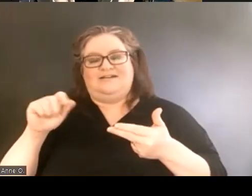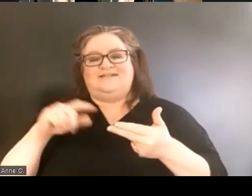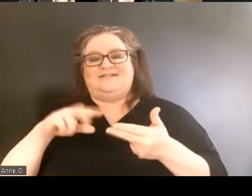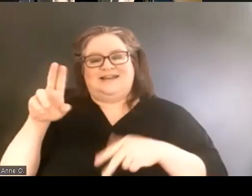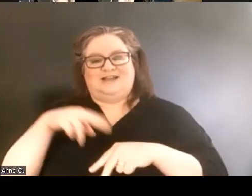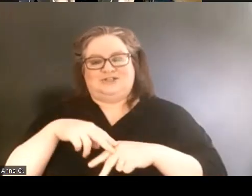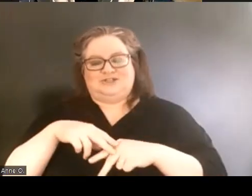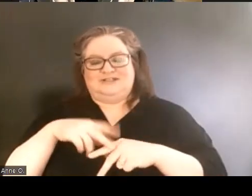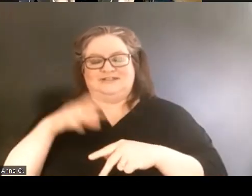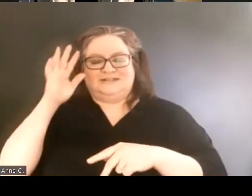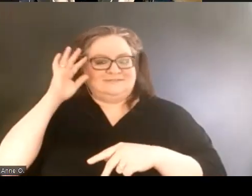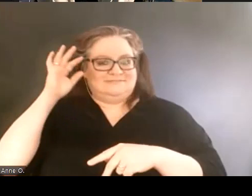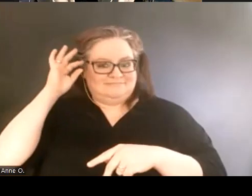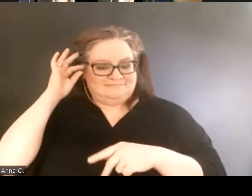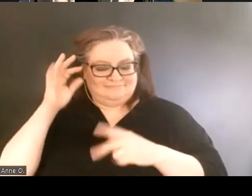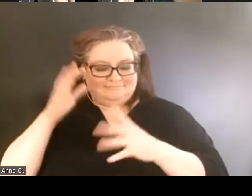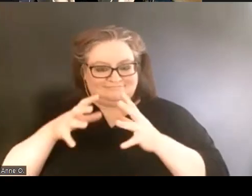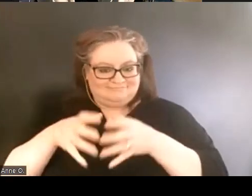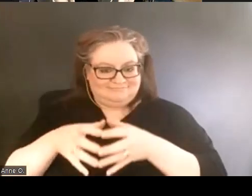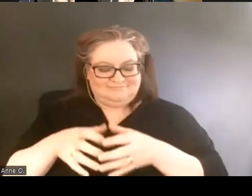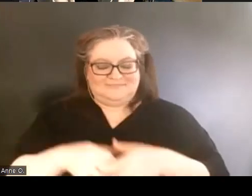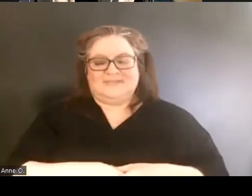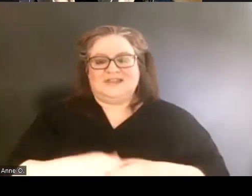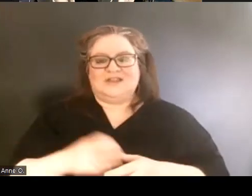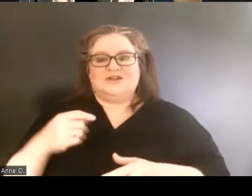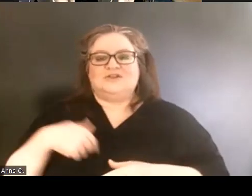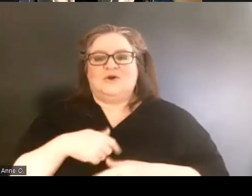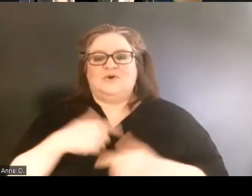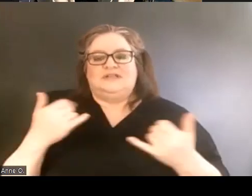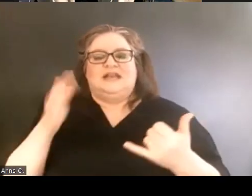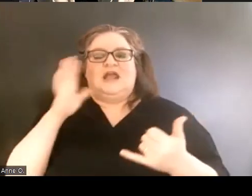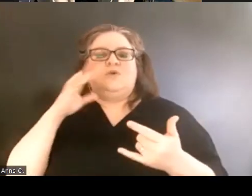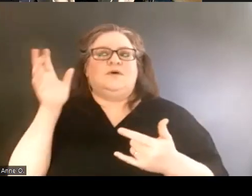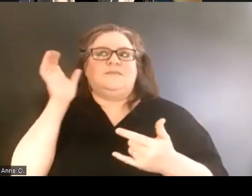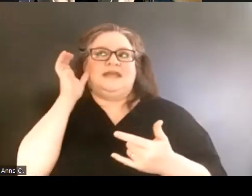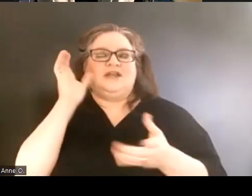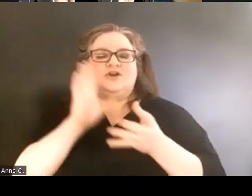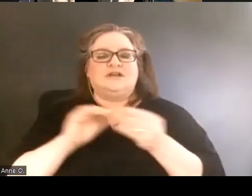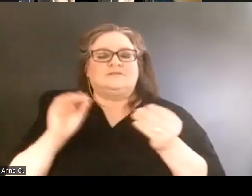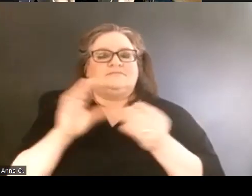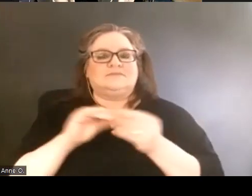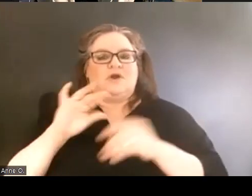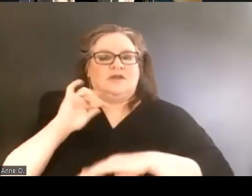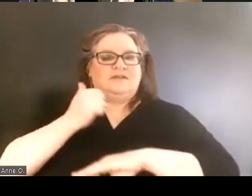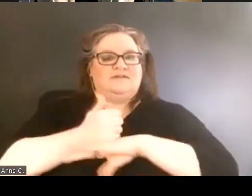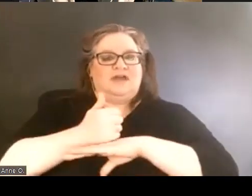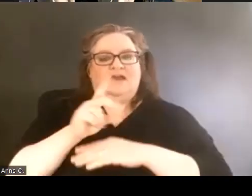Okay, so today we're gonna be hearing the stories of the founding of the Disability Cultural Centers